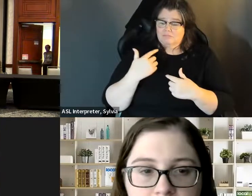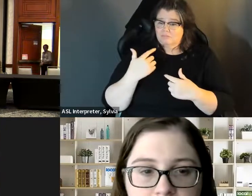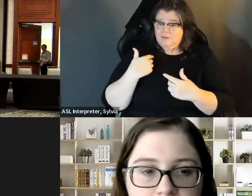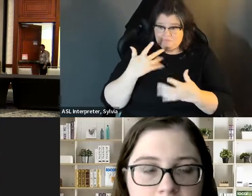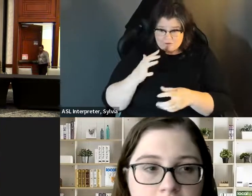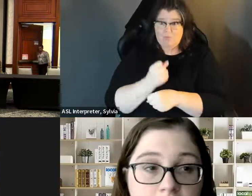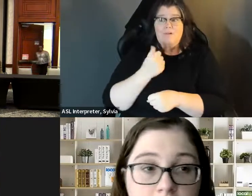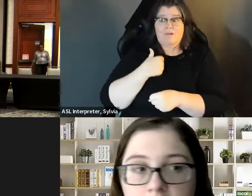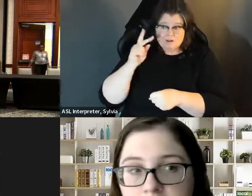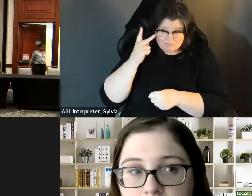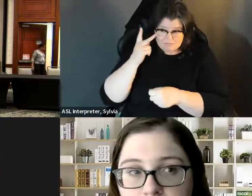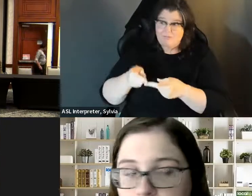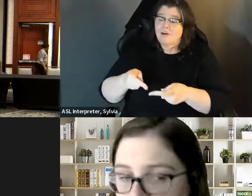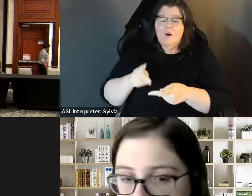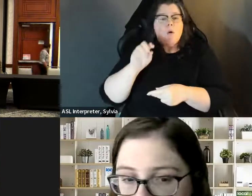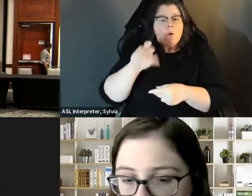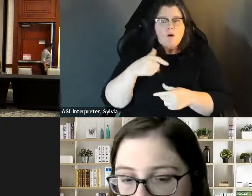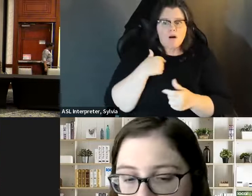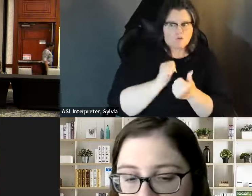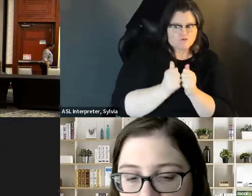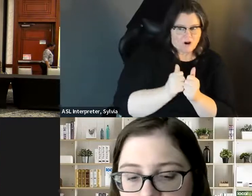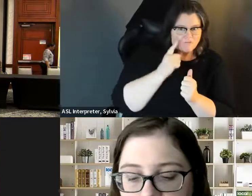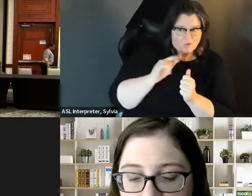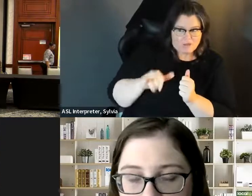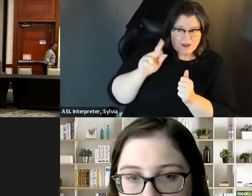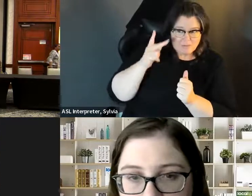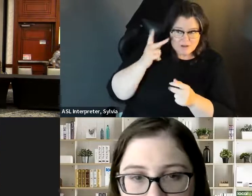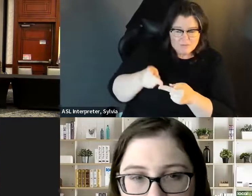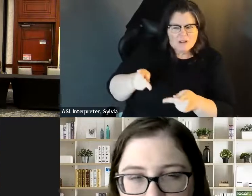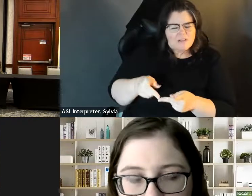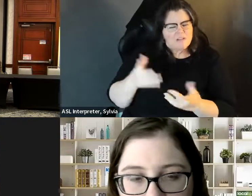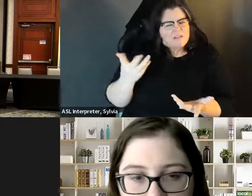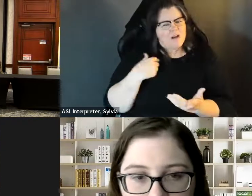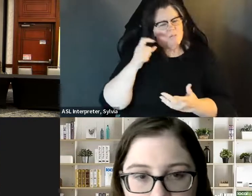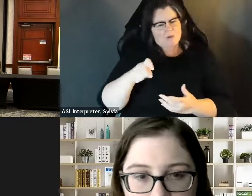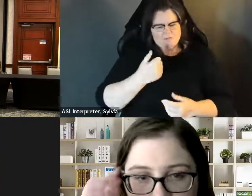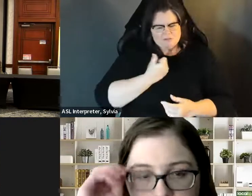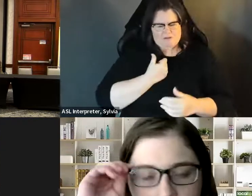them and of course, you know, sharing your story as an elected official or a candidate with a disability. so I would say, you know, kind of looking at those attitudes, figuring out how we can change that, and of course you know, sharing your story as an elected official or a candidate with a disability talking about this and and being open as much as you are comfortable sharing that so that it